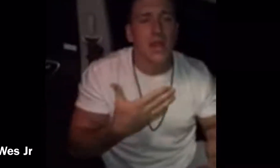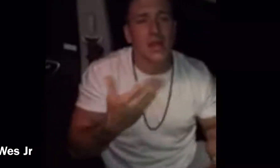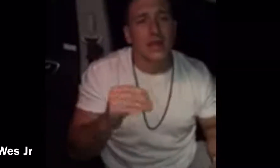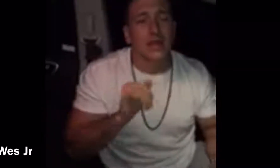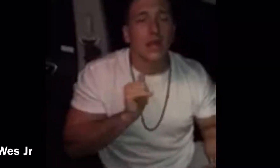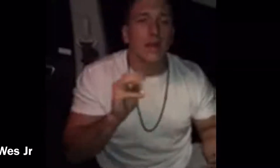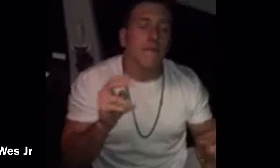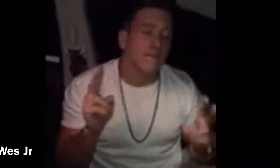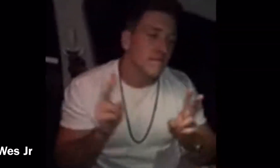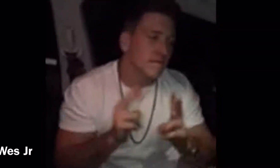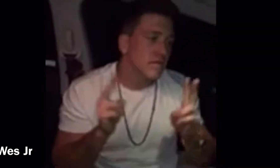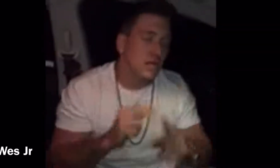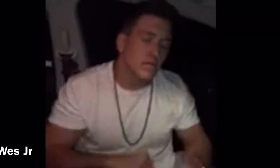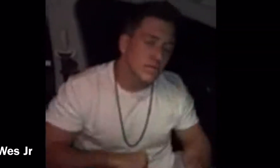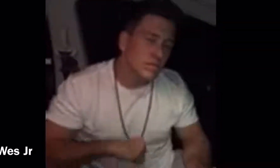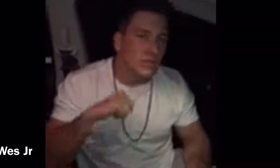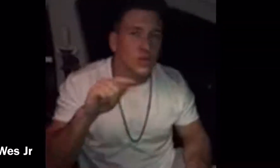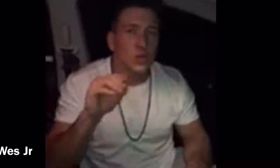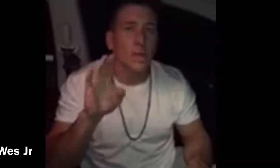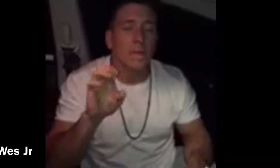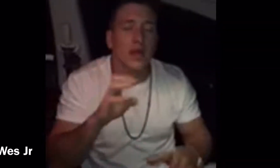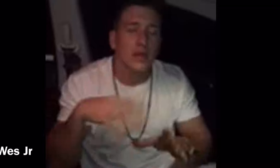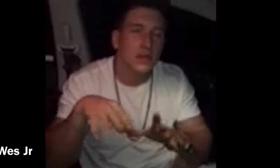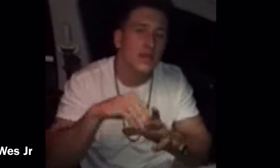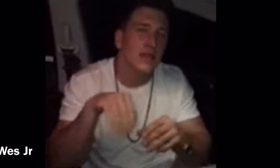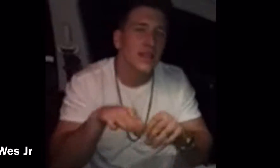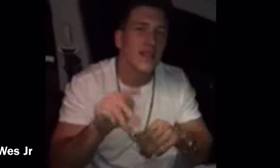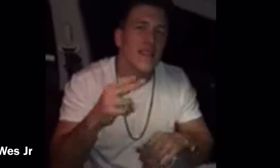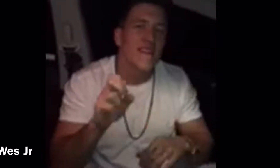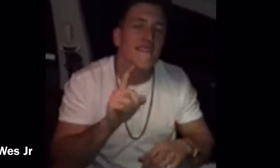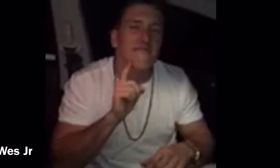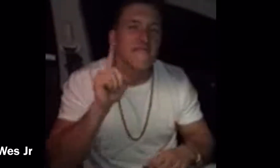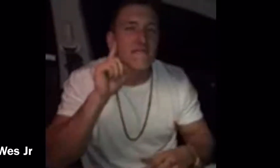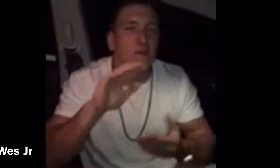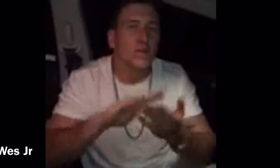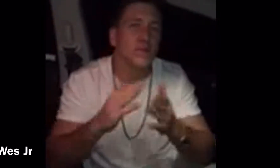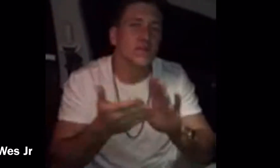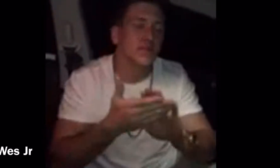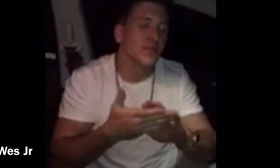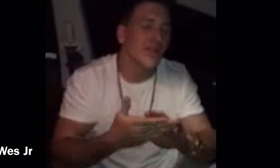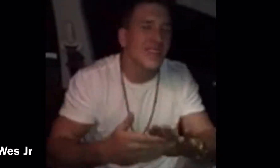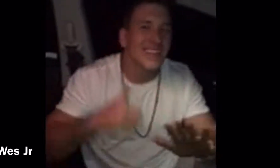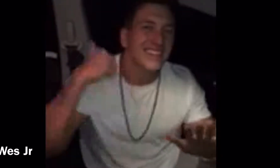And I am very proud to be involved in the Deaf community!